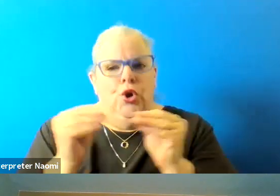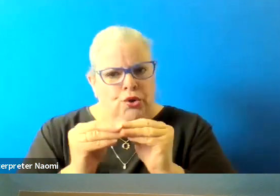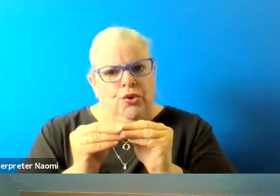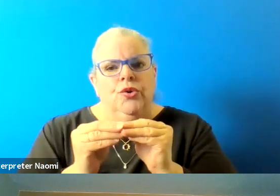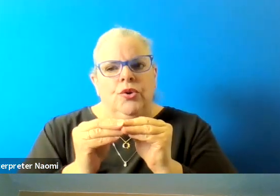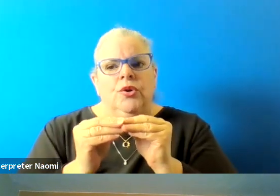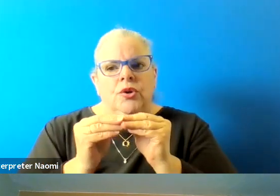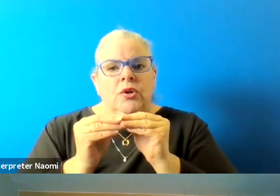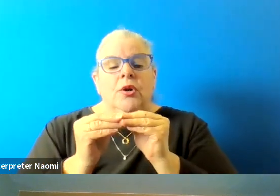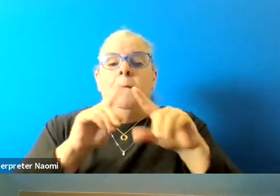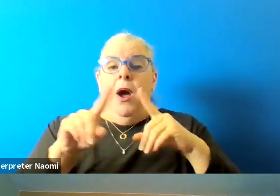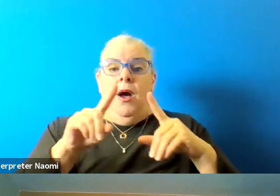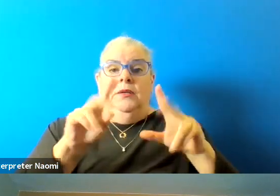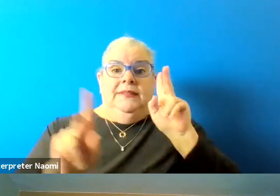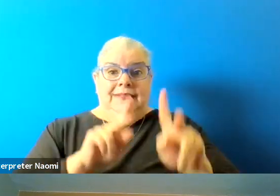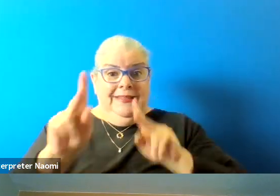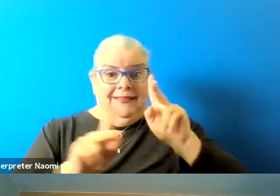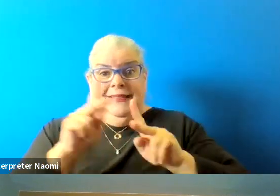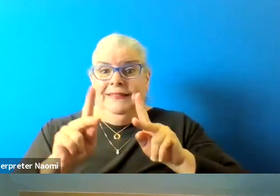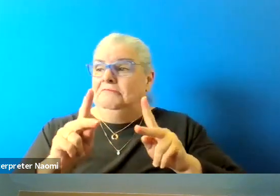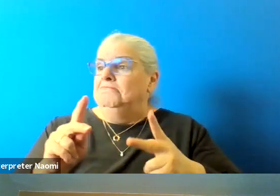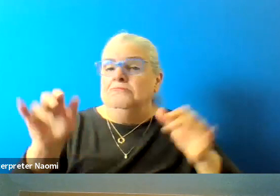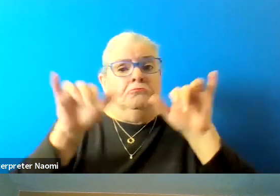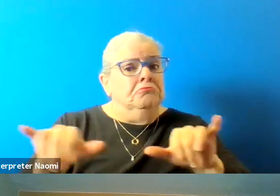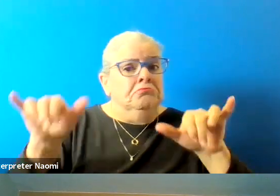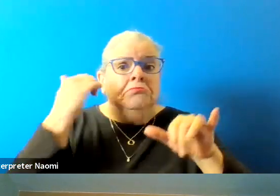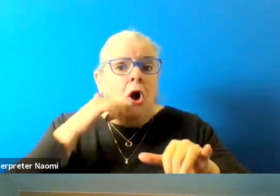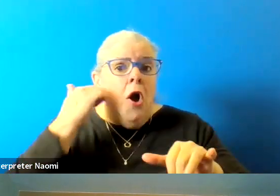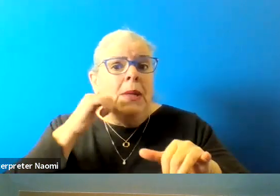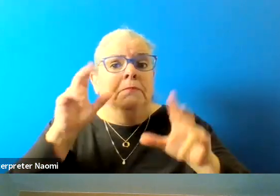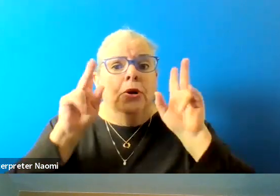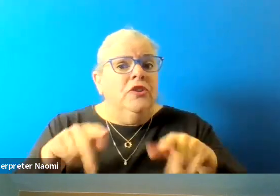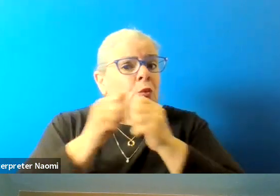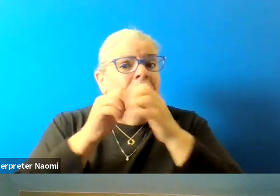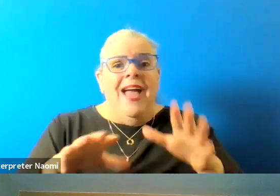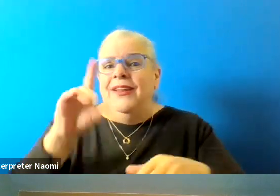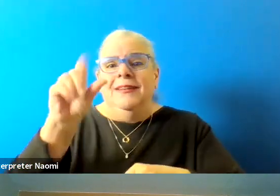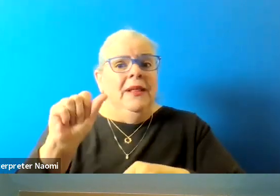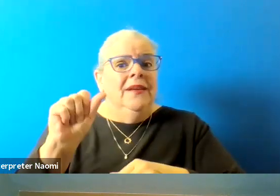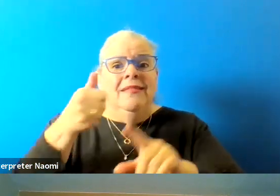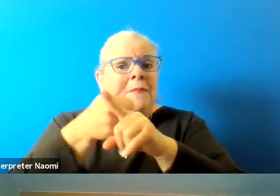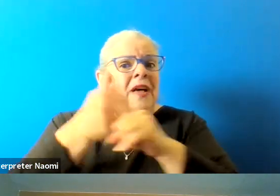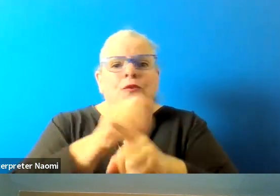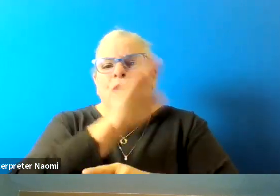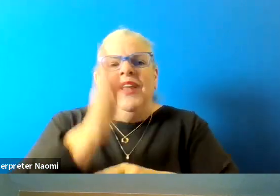But the citizens, the common person, without a disability, will never understand that unless someone comes and say,